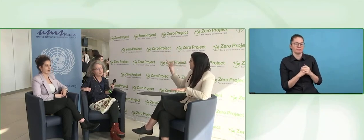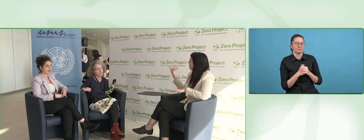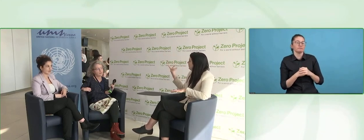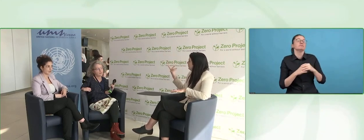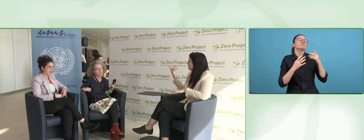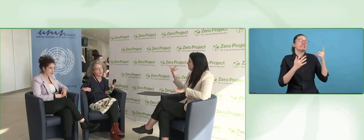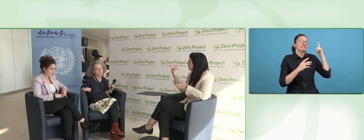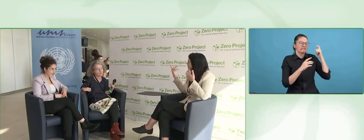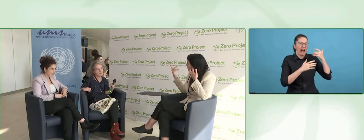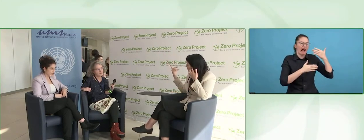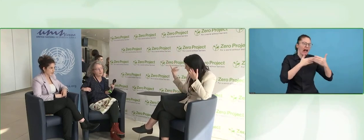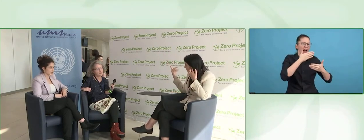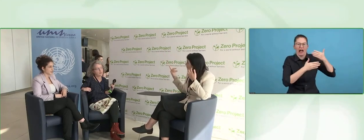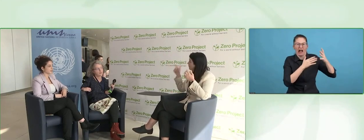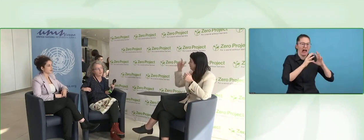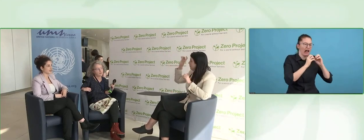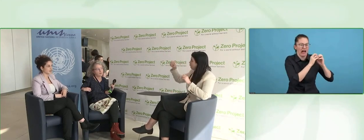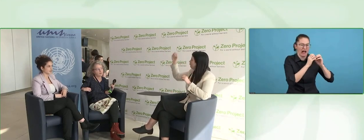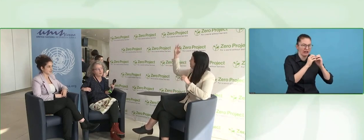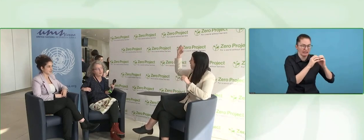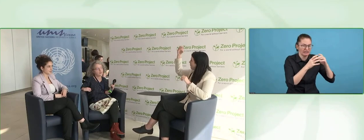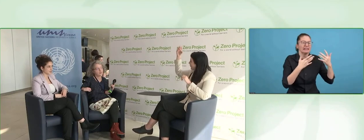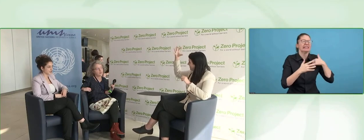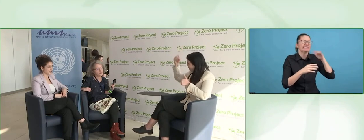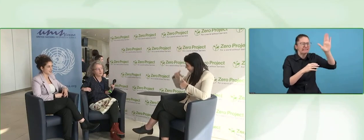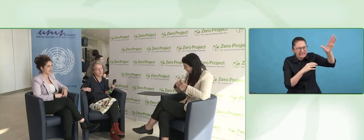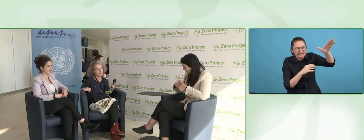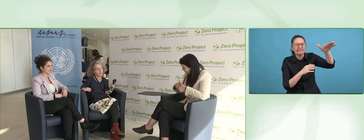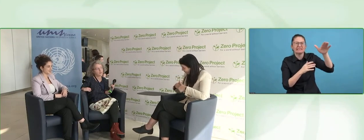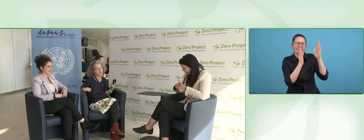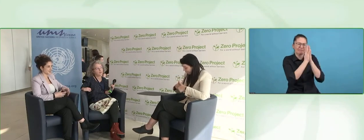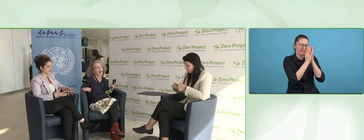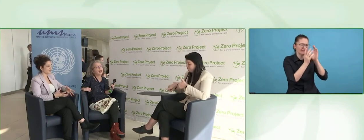knocks on the door, there is a bell that you push, and the light is